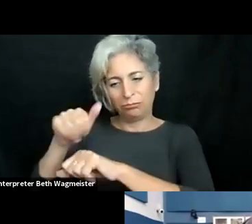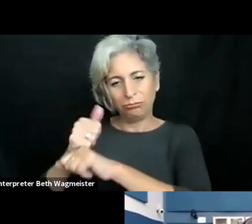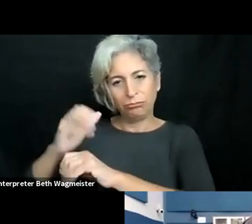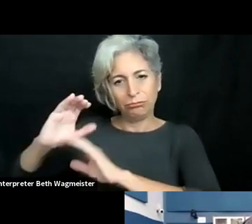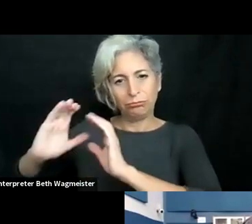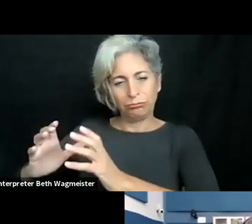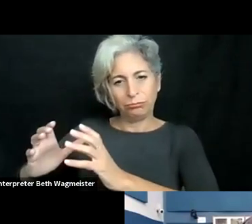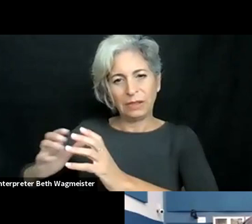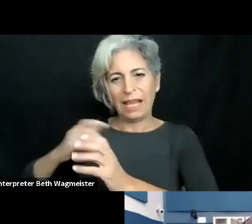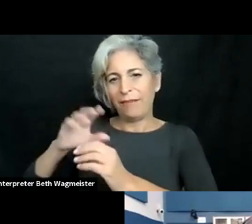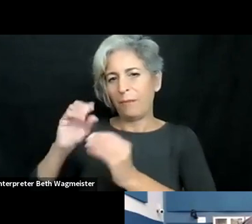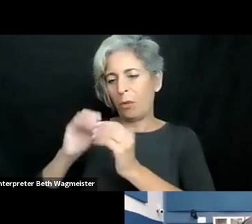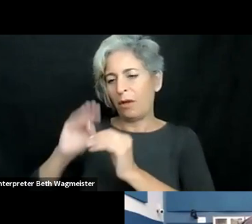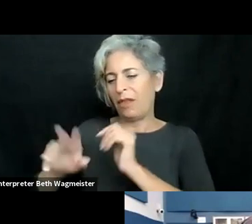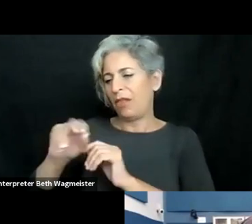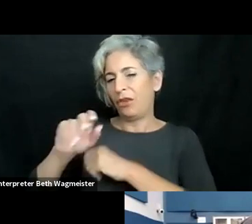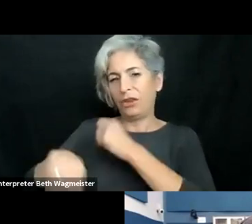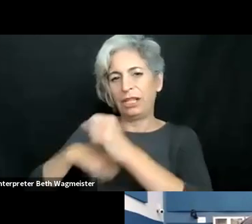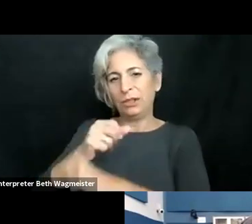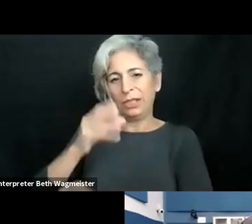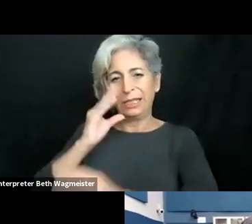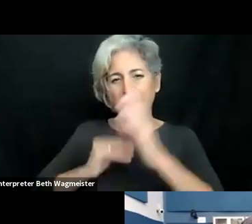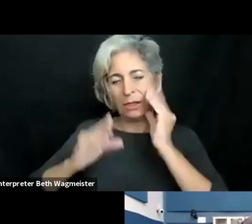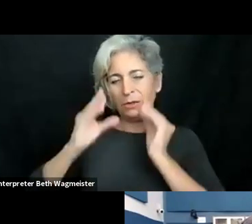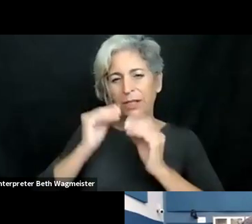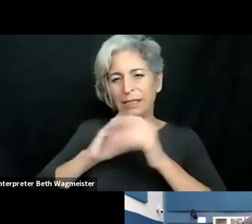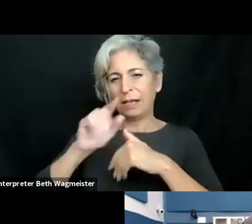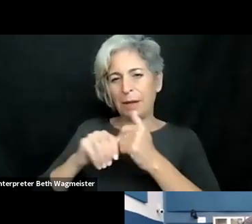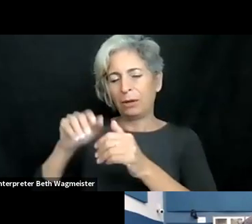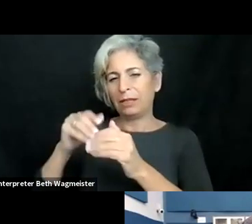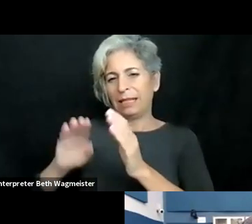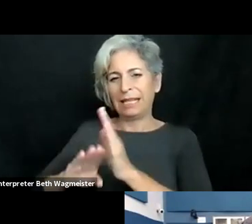so we built up a service center for students with disabilities